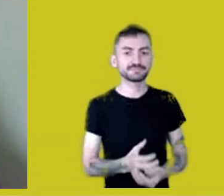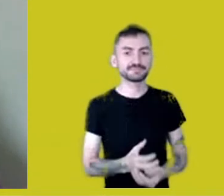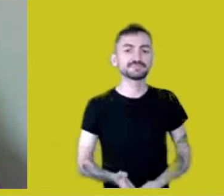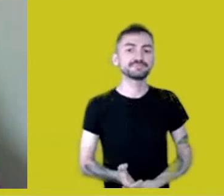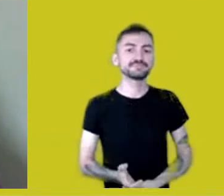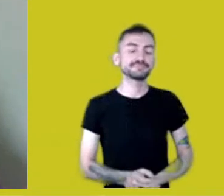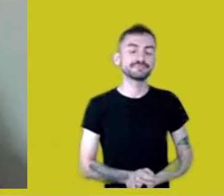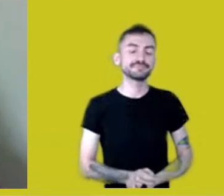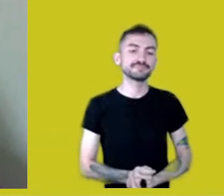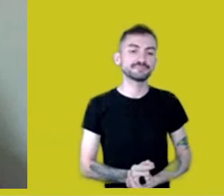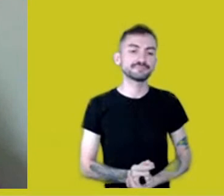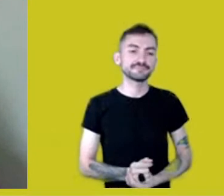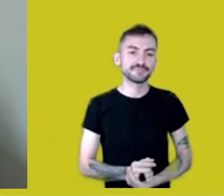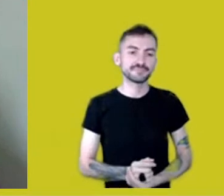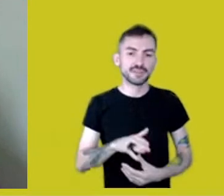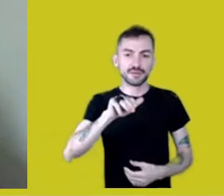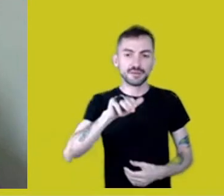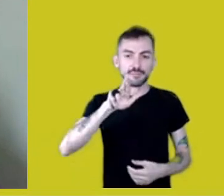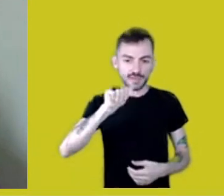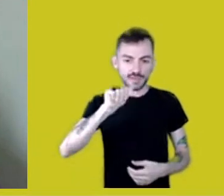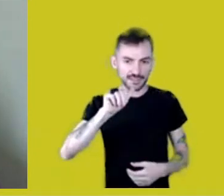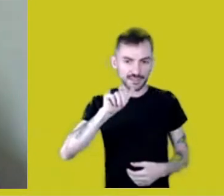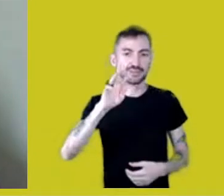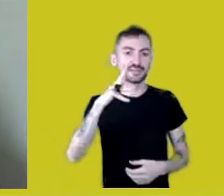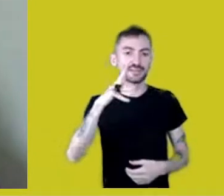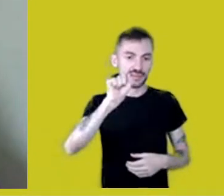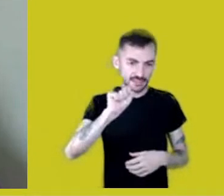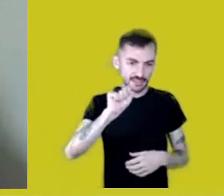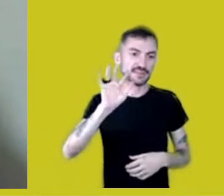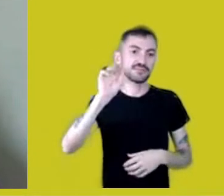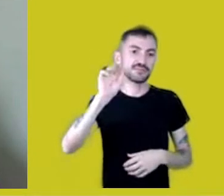Well, Maria Thaís, Fernanda, Francy and Márcia,